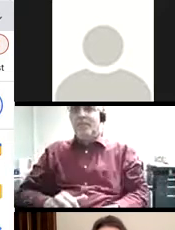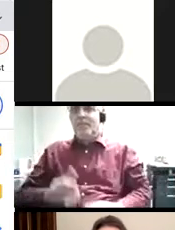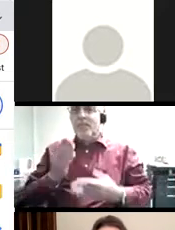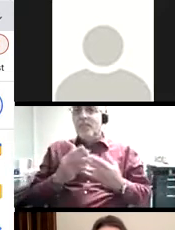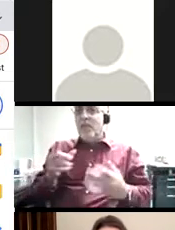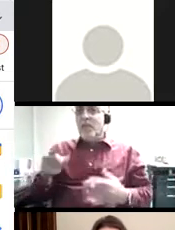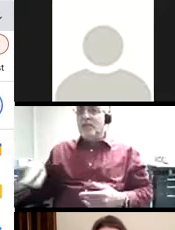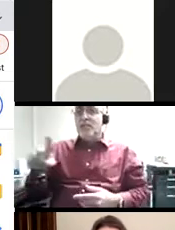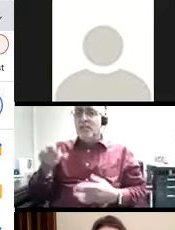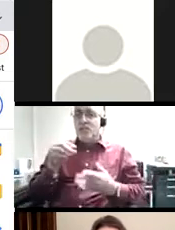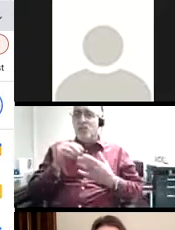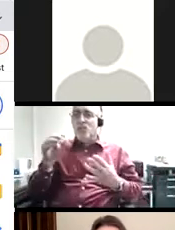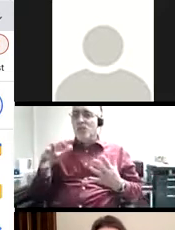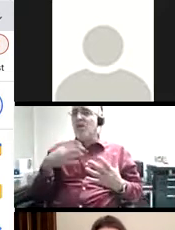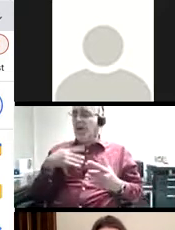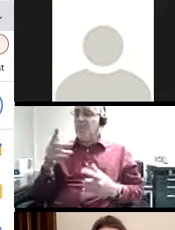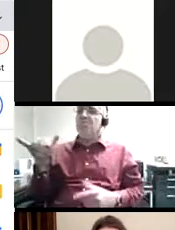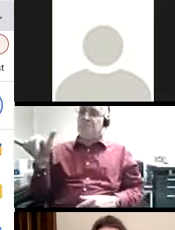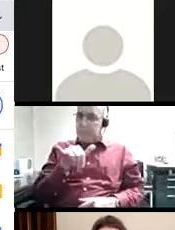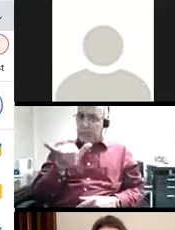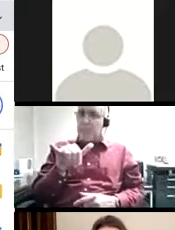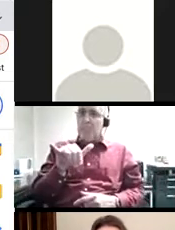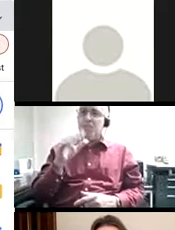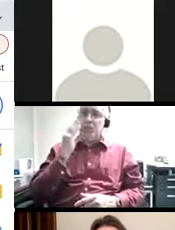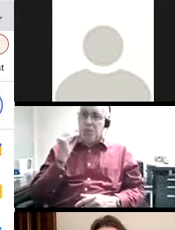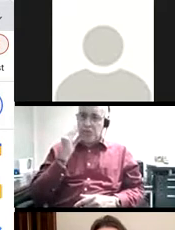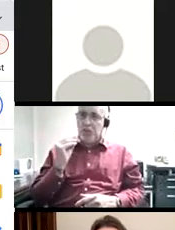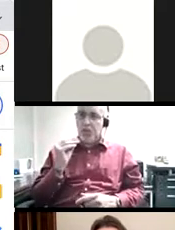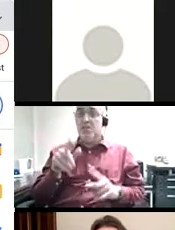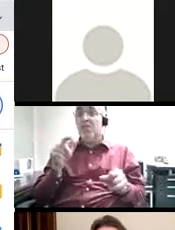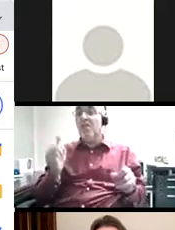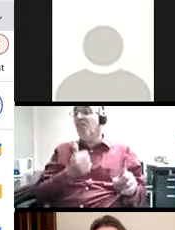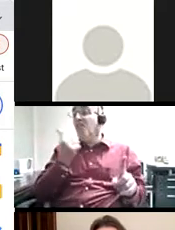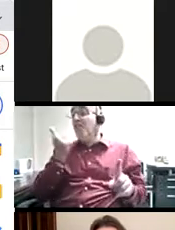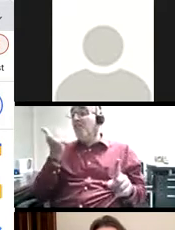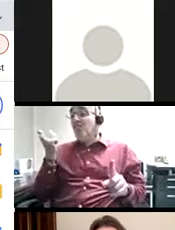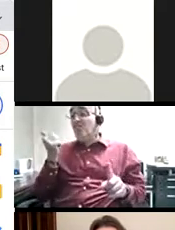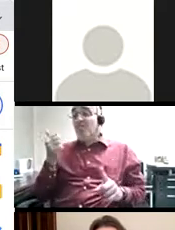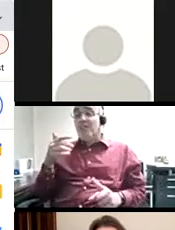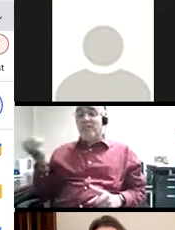Some students agreed and had a similar experience that Jaylin shared with their writing practice.